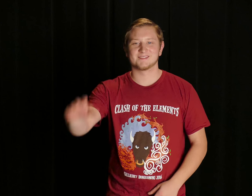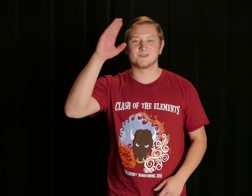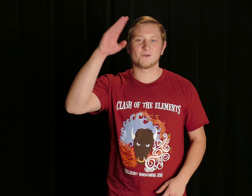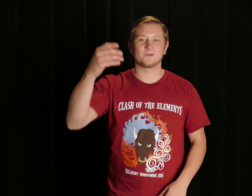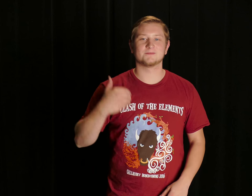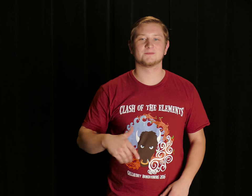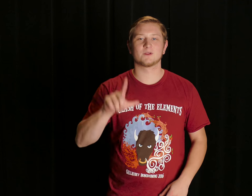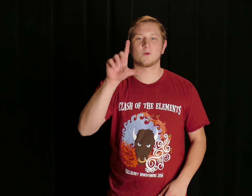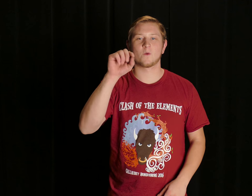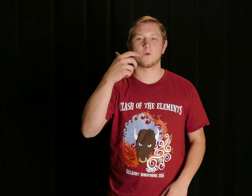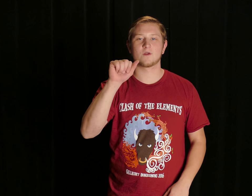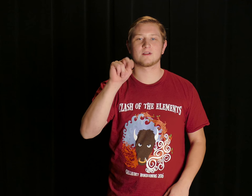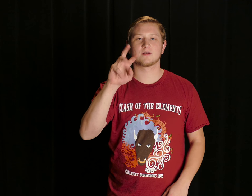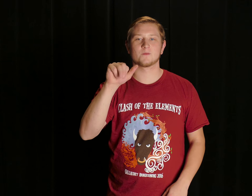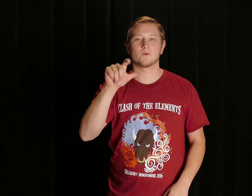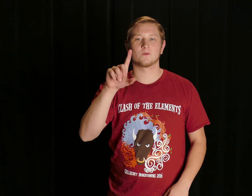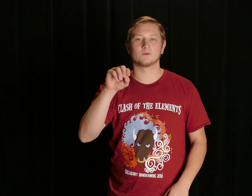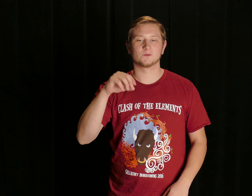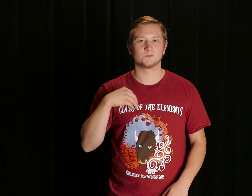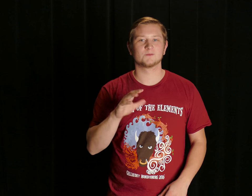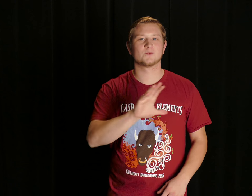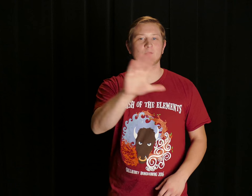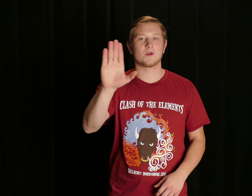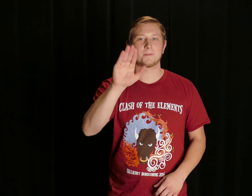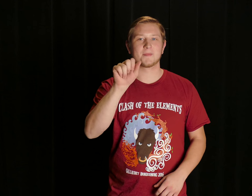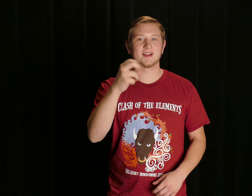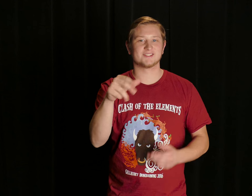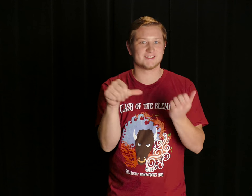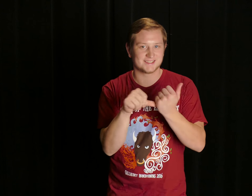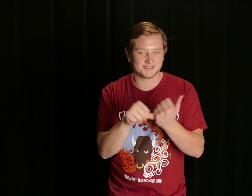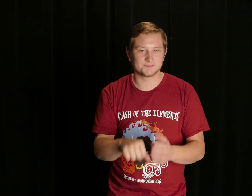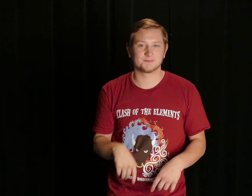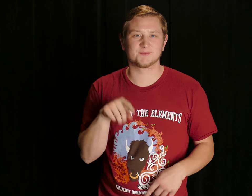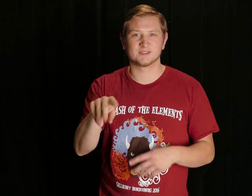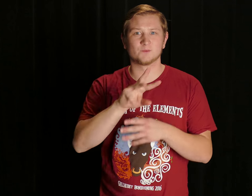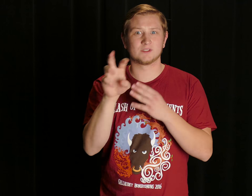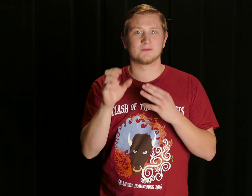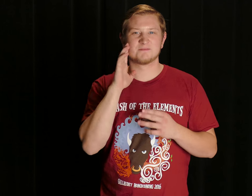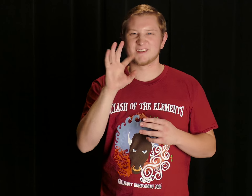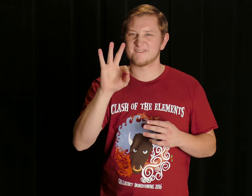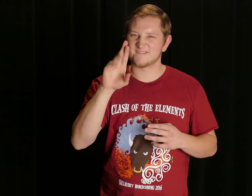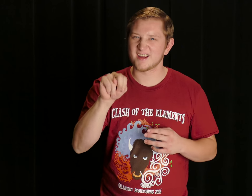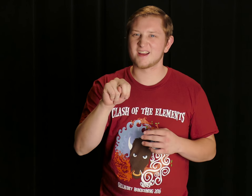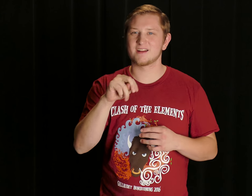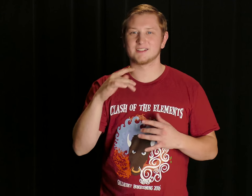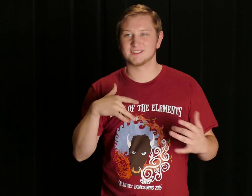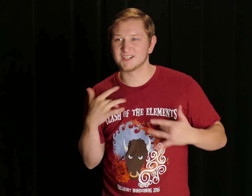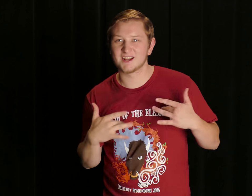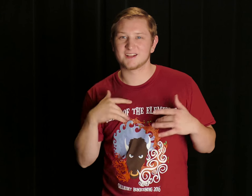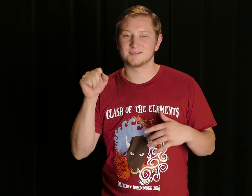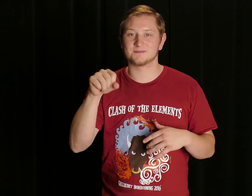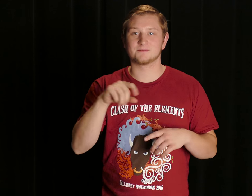Hello! I'm Logan Waldo! Also your BASH Chairperson Assistant! This upcoming weekend will be fun, exciting!